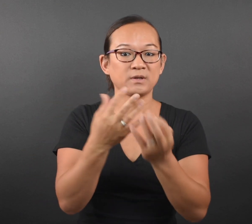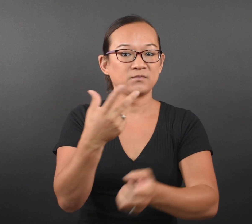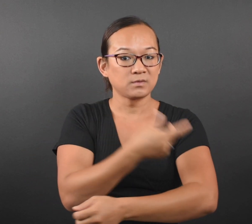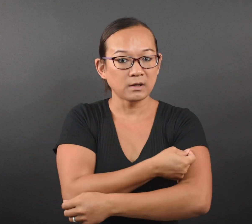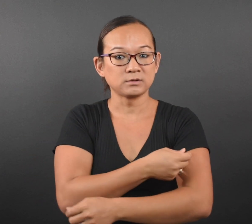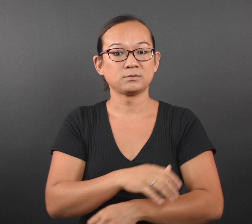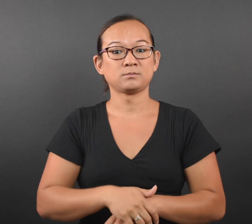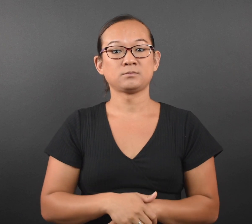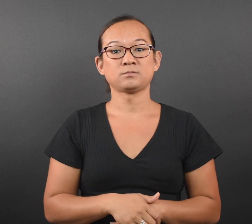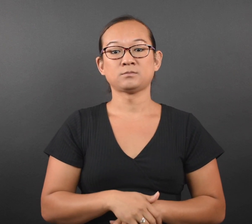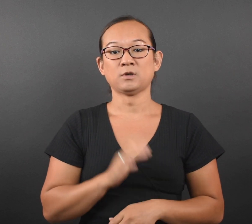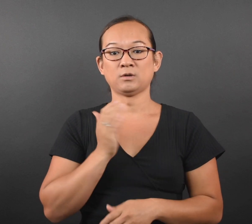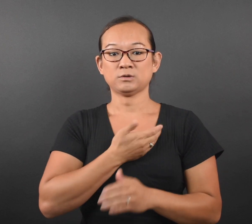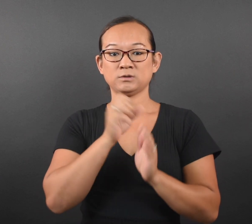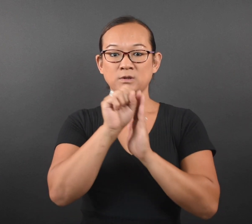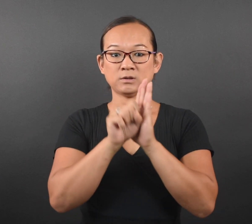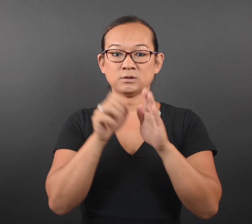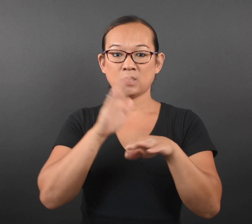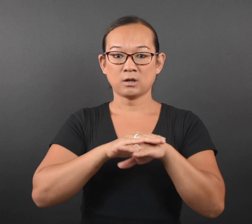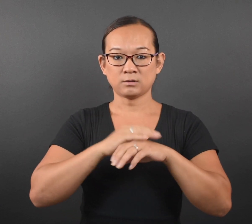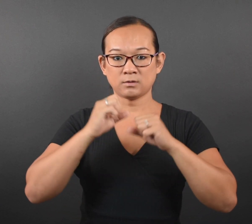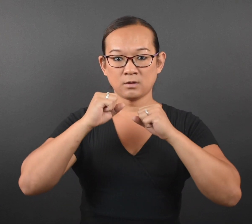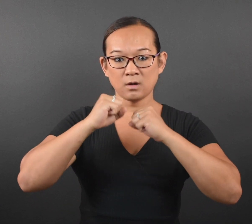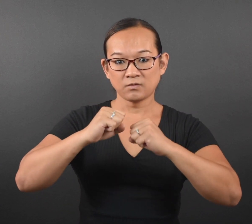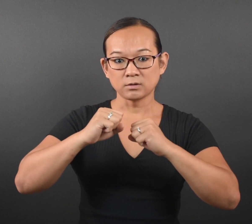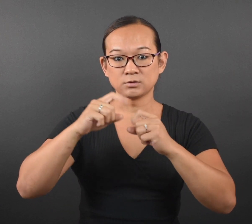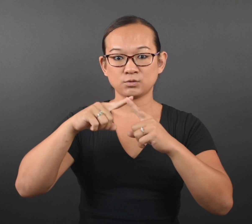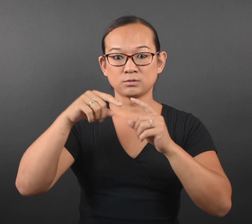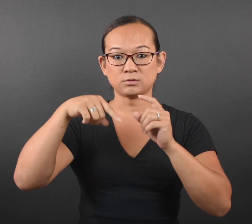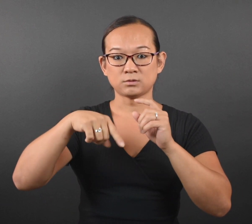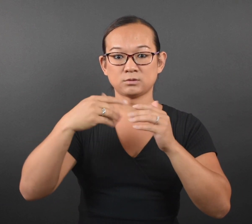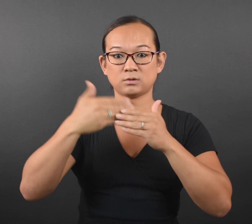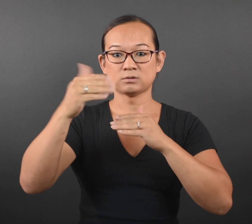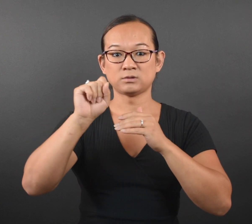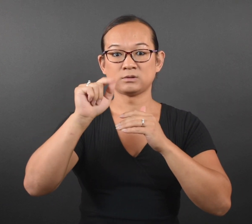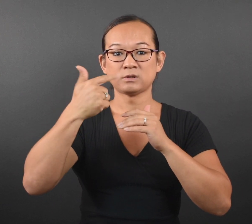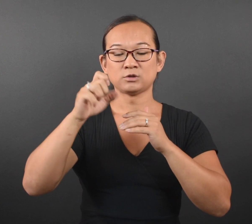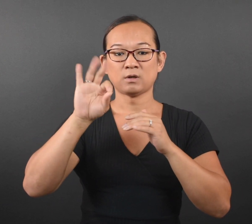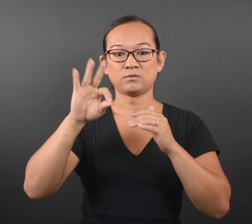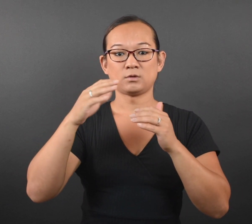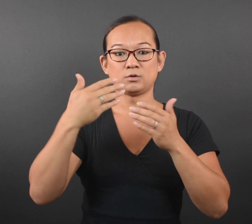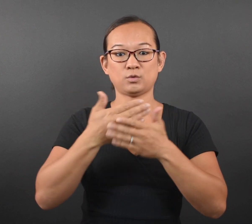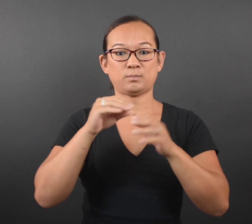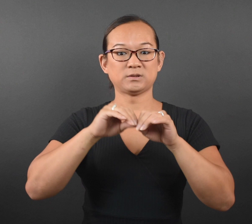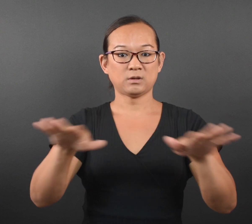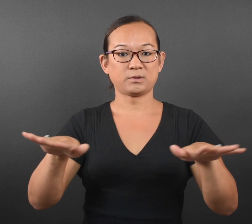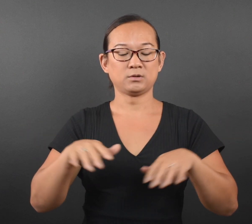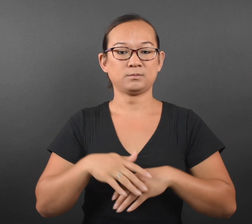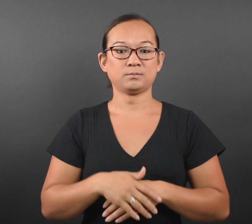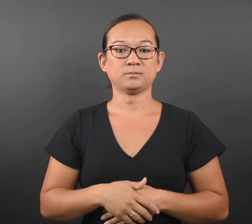friends and family vaccinated. Our state is on the offense in this next stage of the pandemic. In the